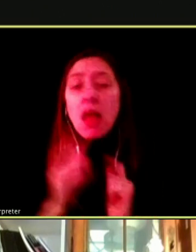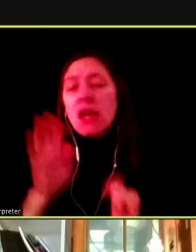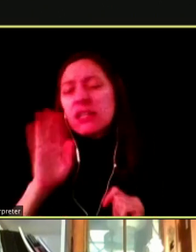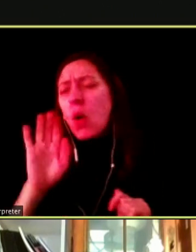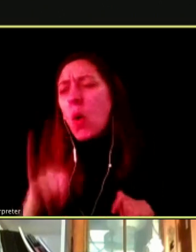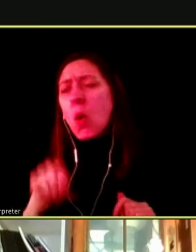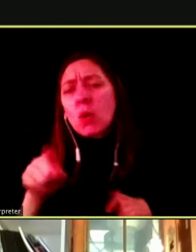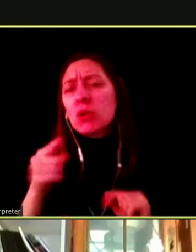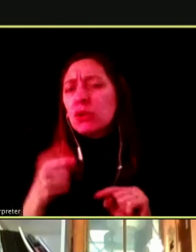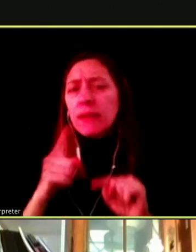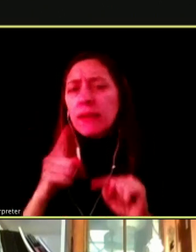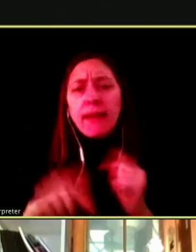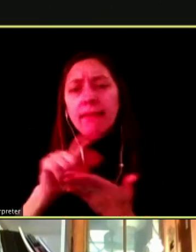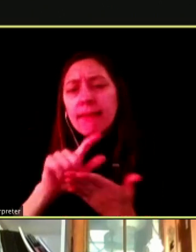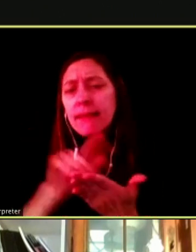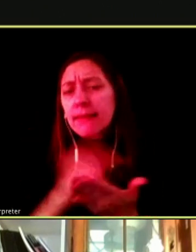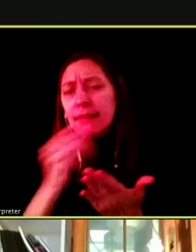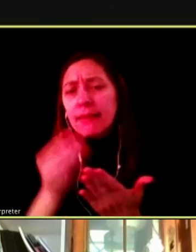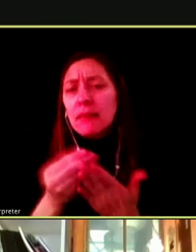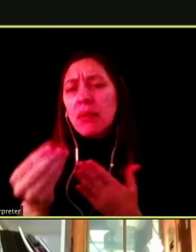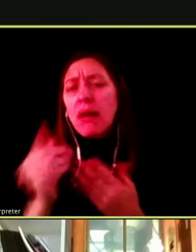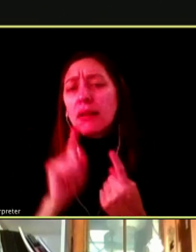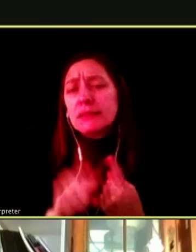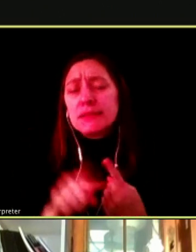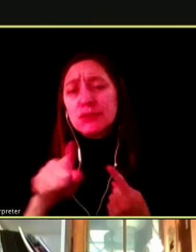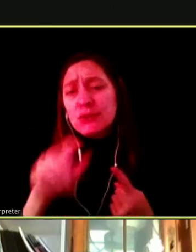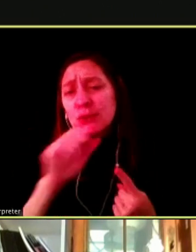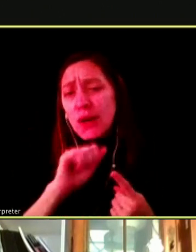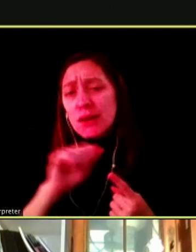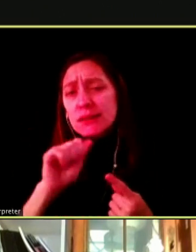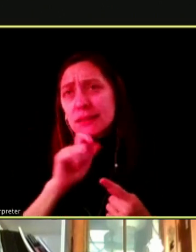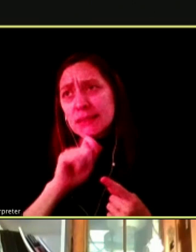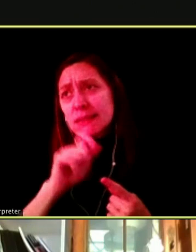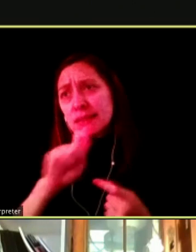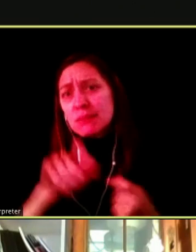LEGALLY BUY IT UNTIL YOU ARE THIS AGE OR SHOW ID.